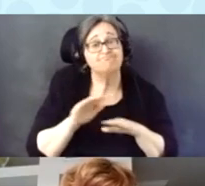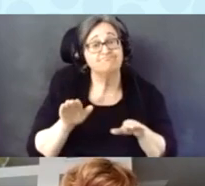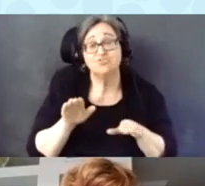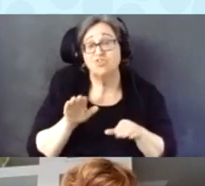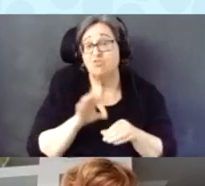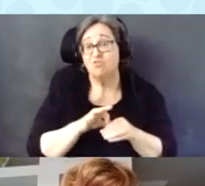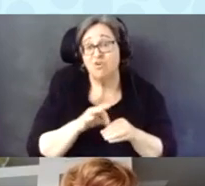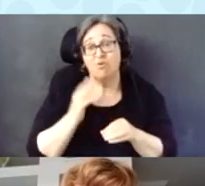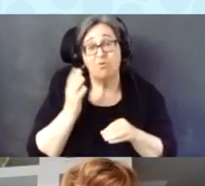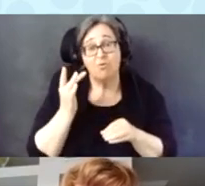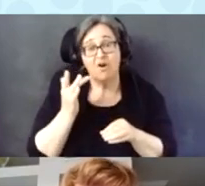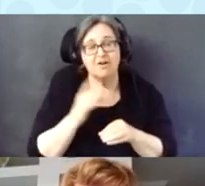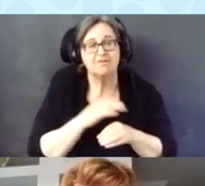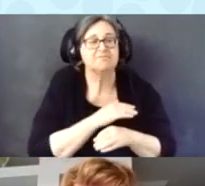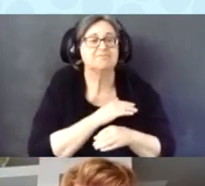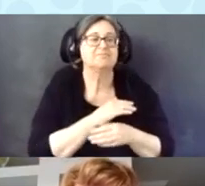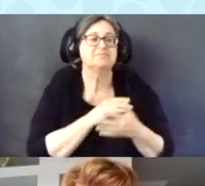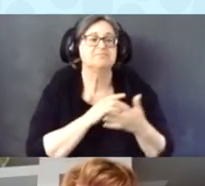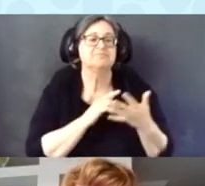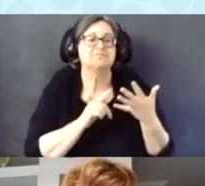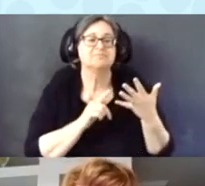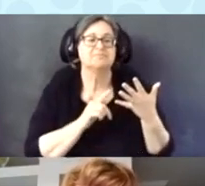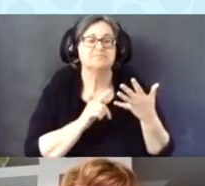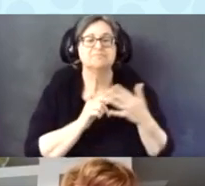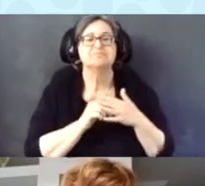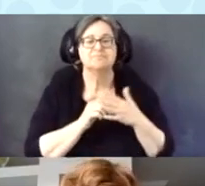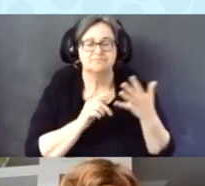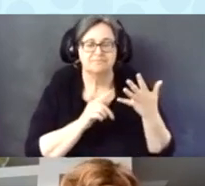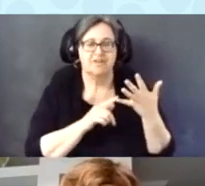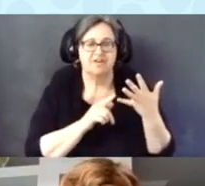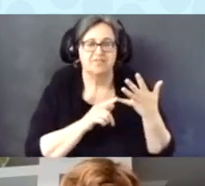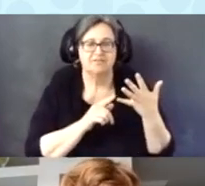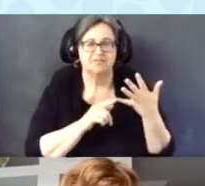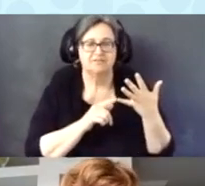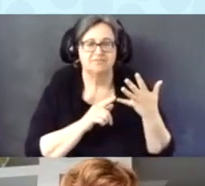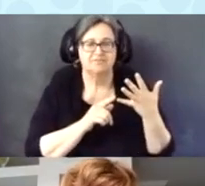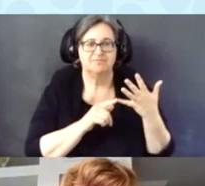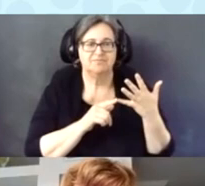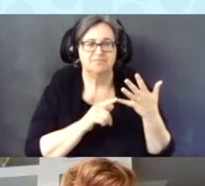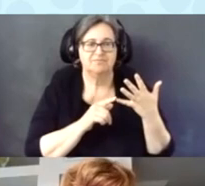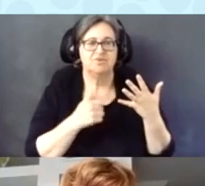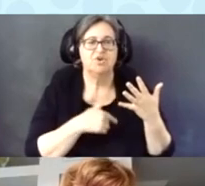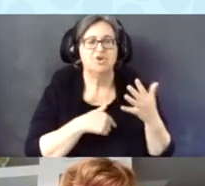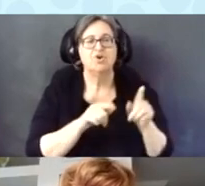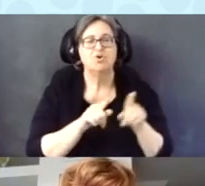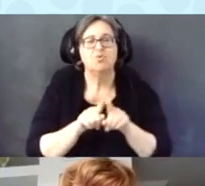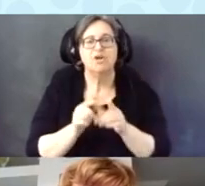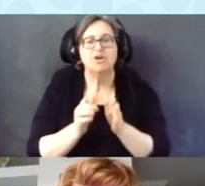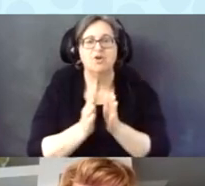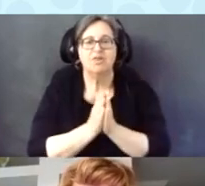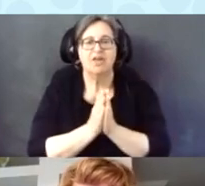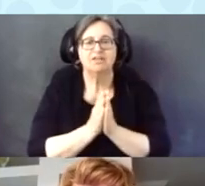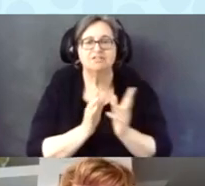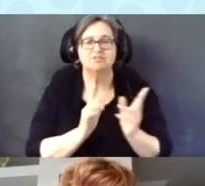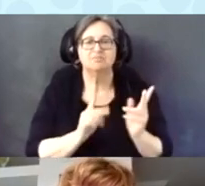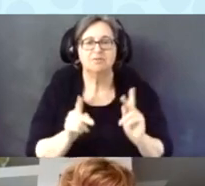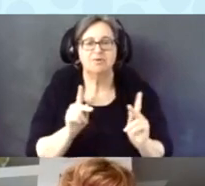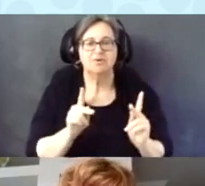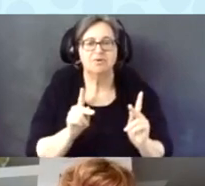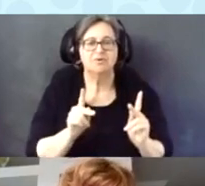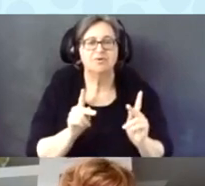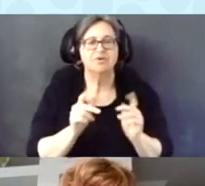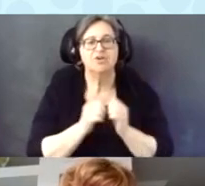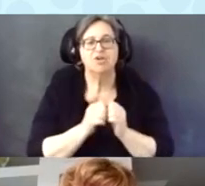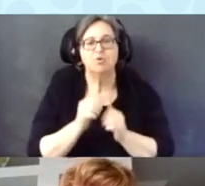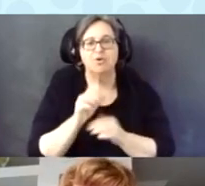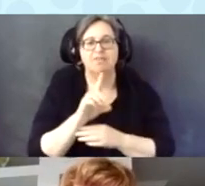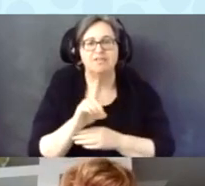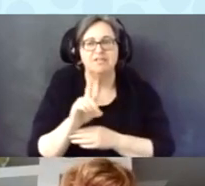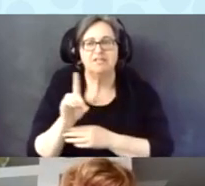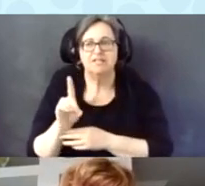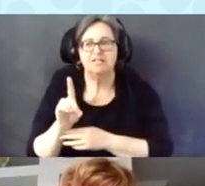Number 5, we also ask people with DD with developmental disabilities who do vote what